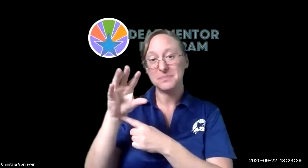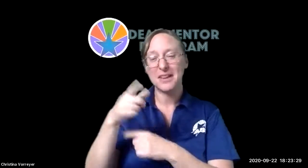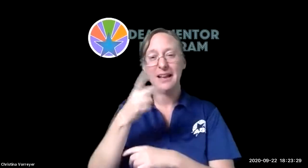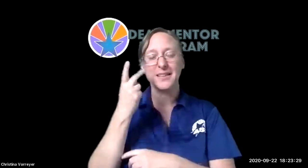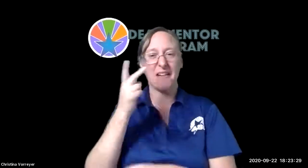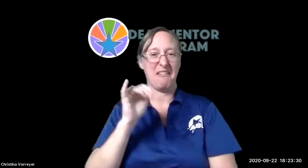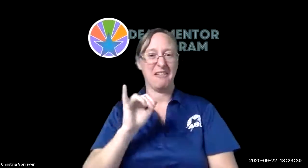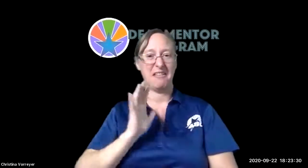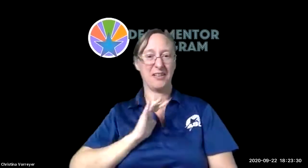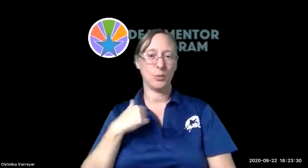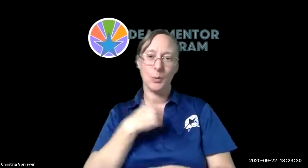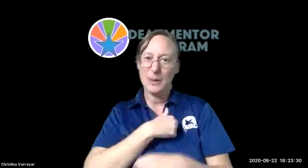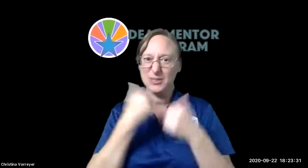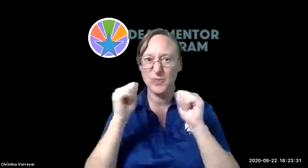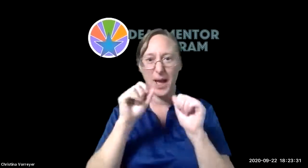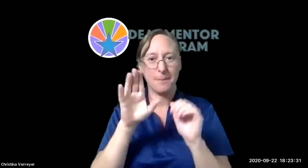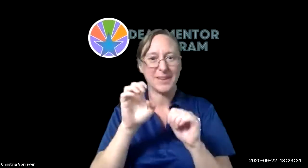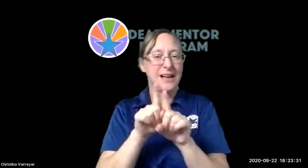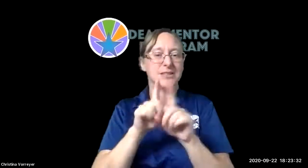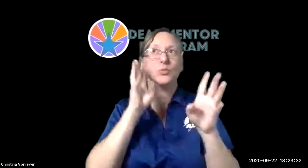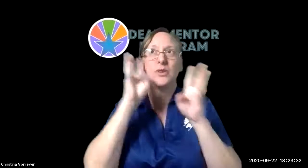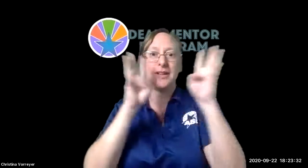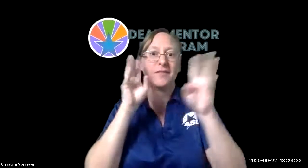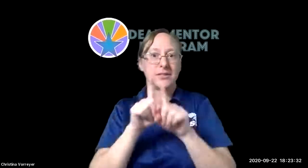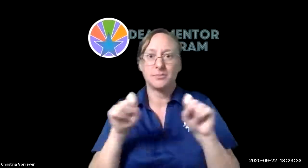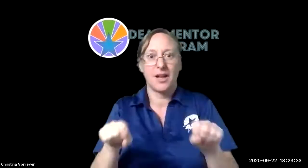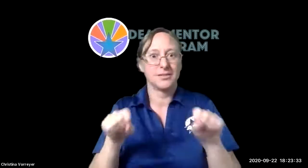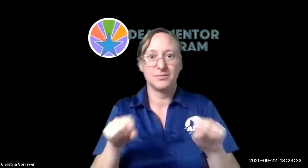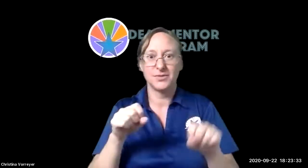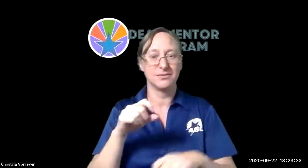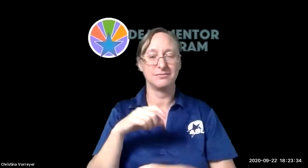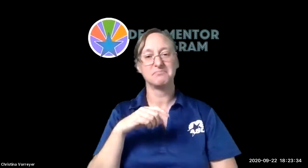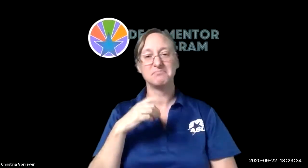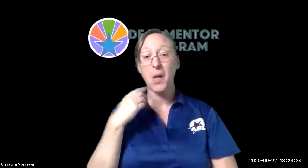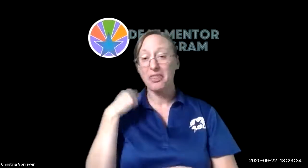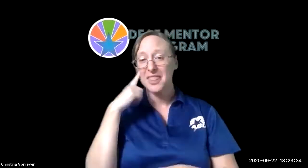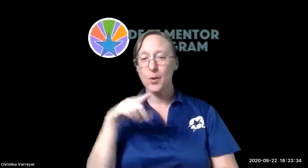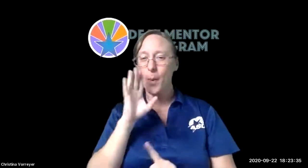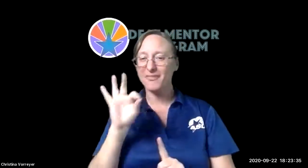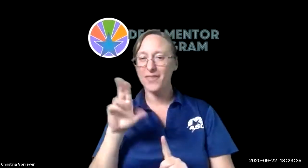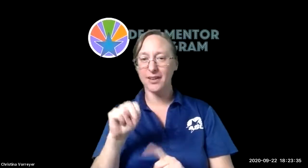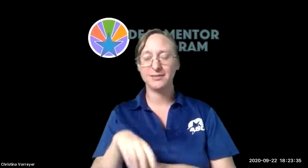that we have some videos and that our families can see and we're